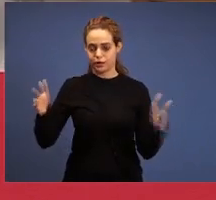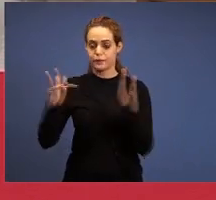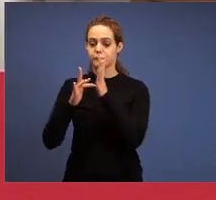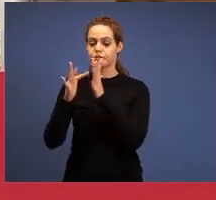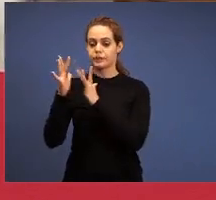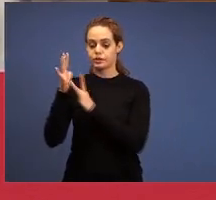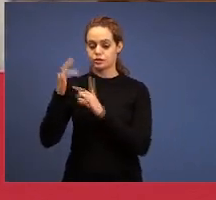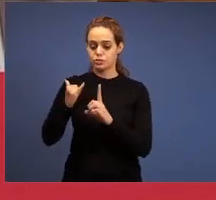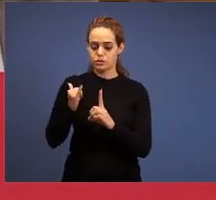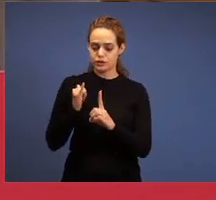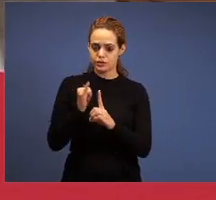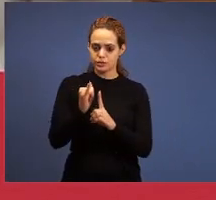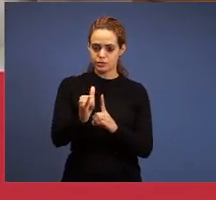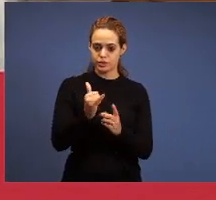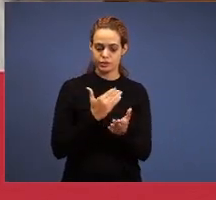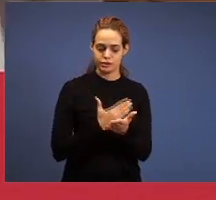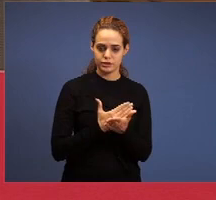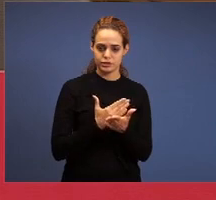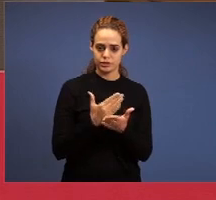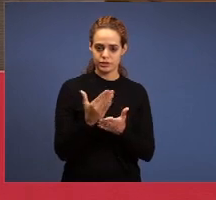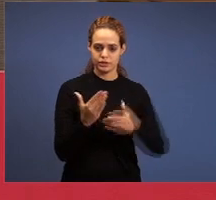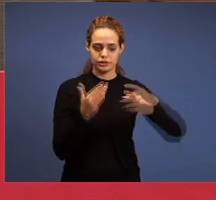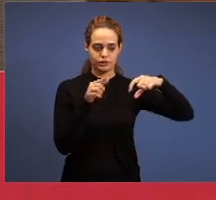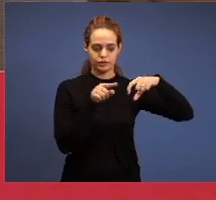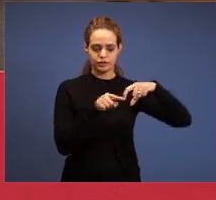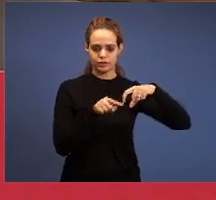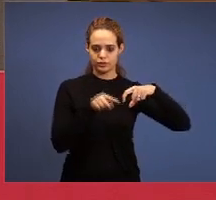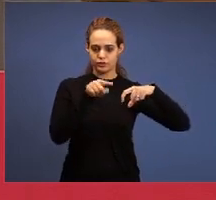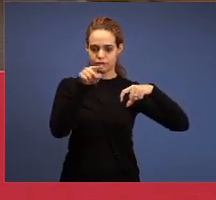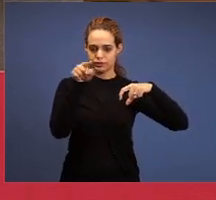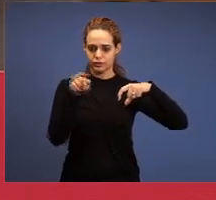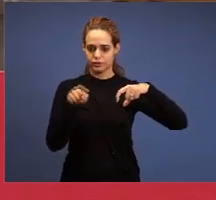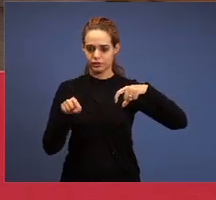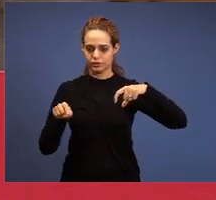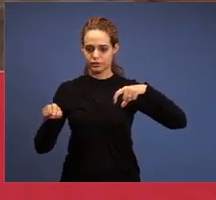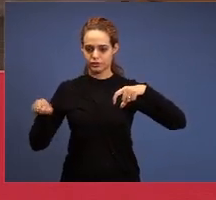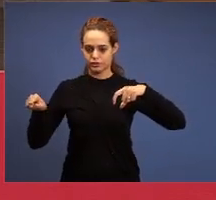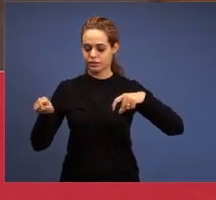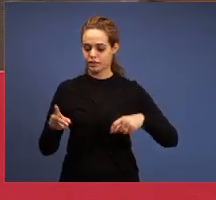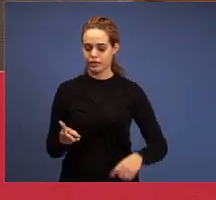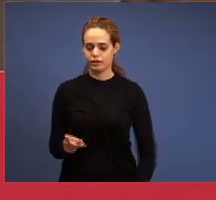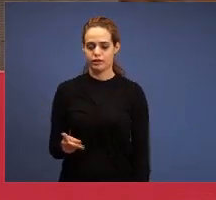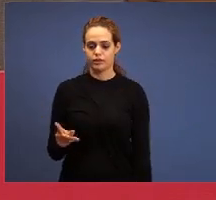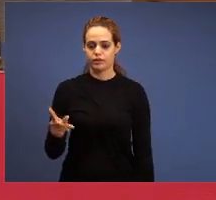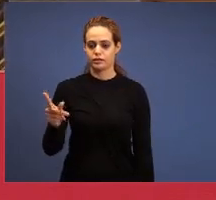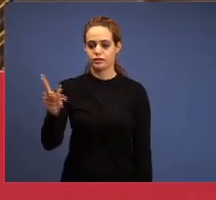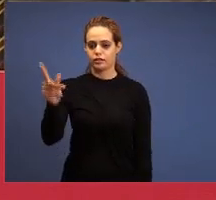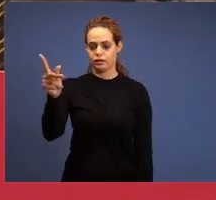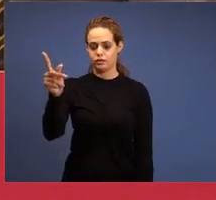ends, the alpha and omega, He is in all the history of the church, she can increase, decrease,